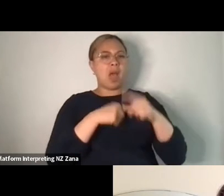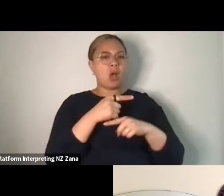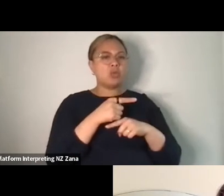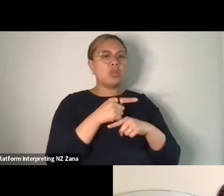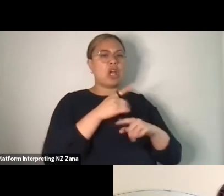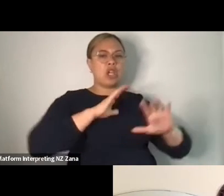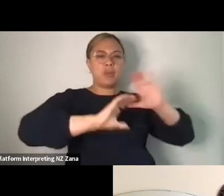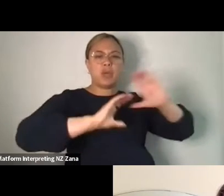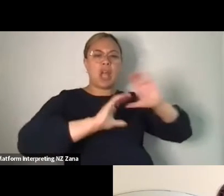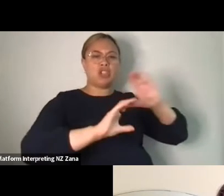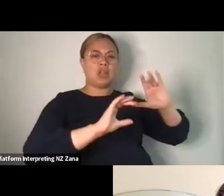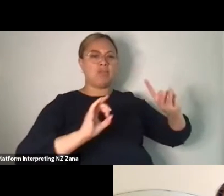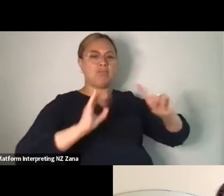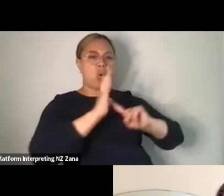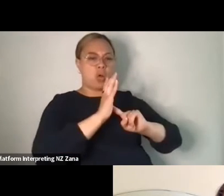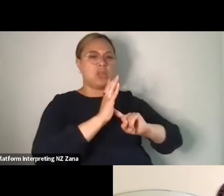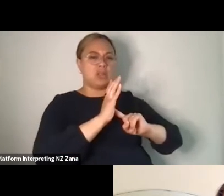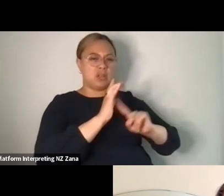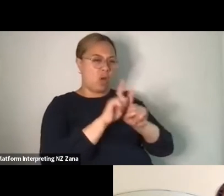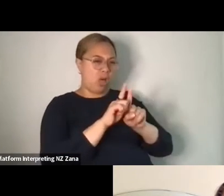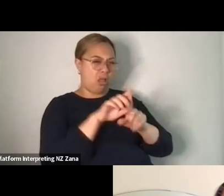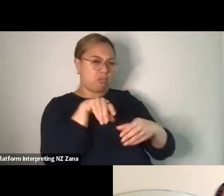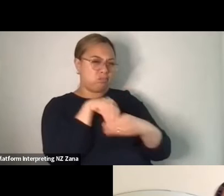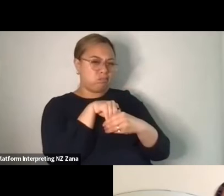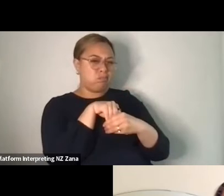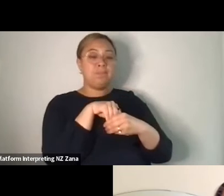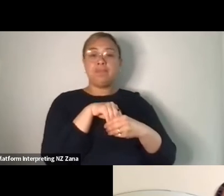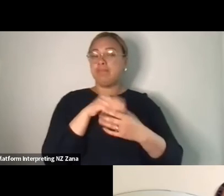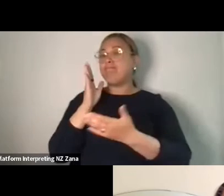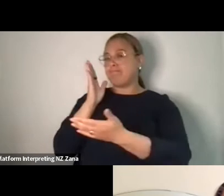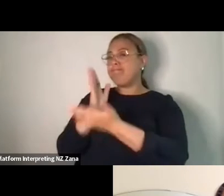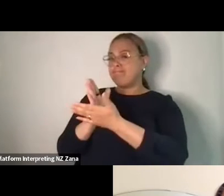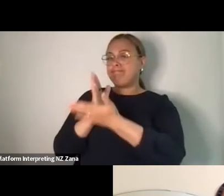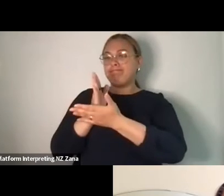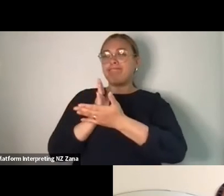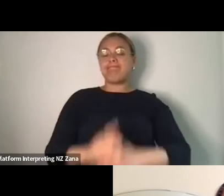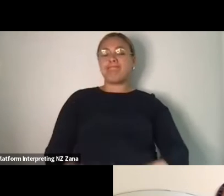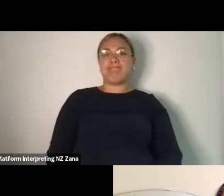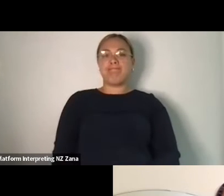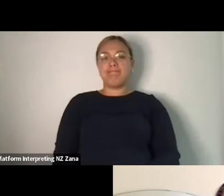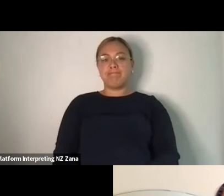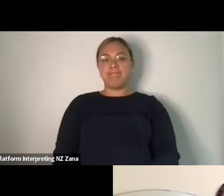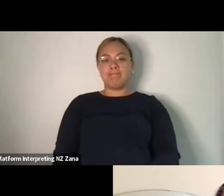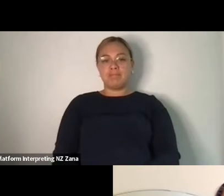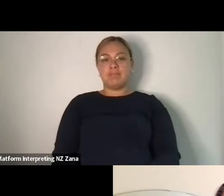Yeah exactly and I mean, I think what's more difficult for people